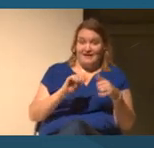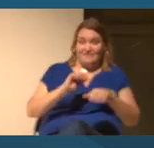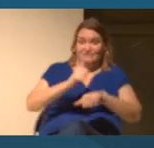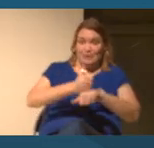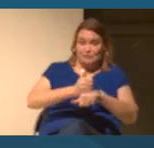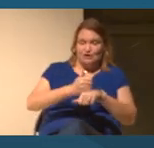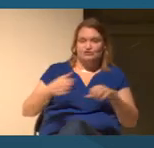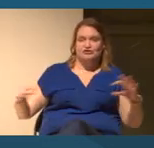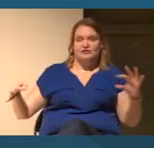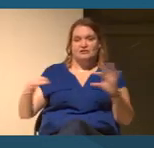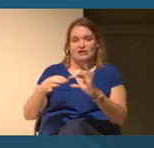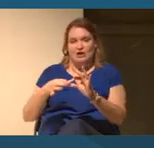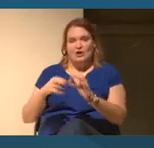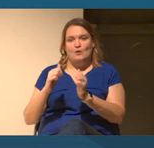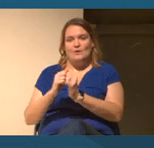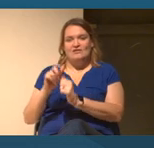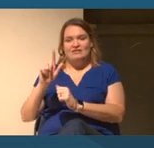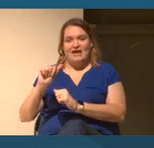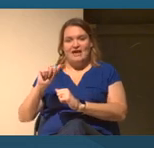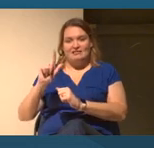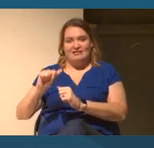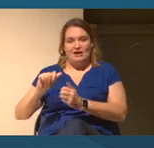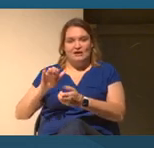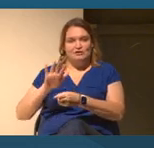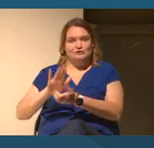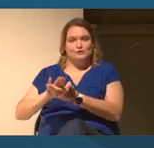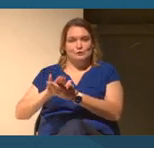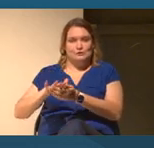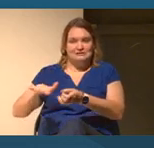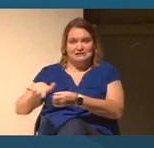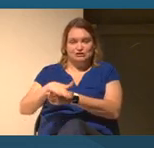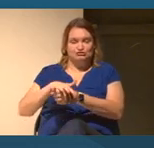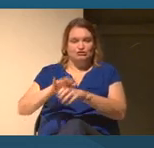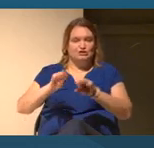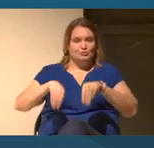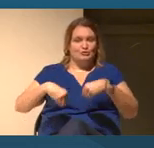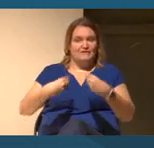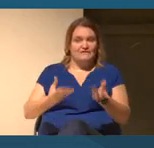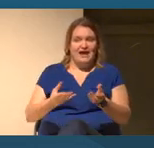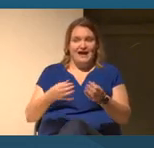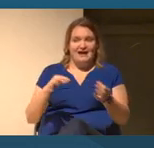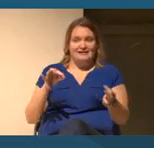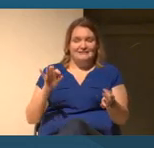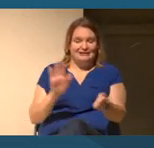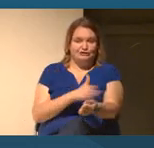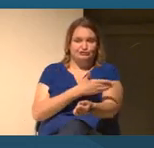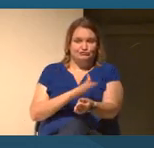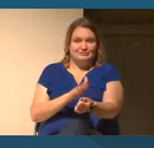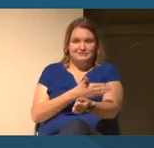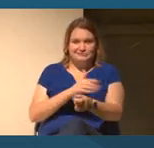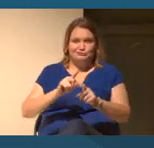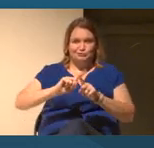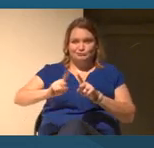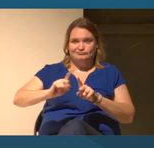during the pandemic to bring instruments to over 17,000, I think students and also free